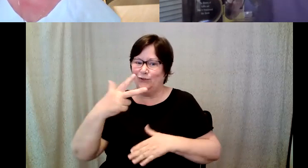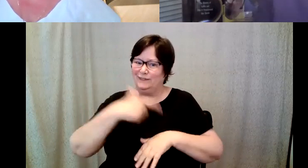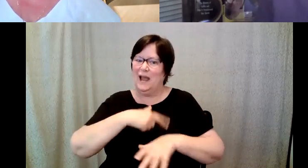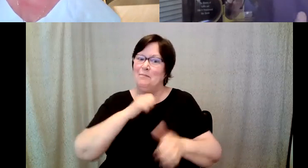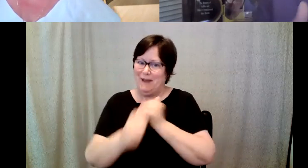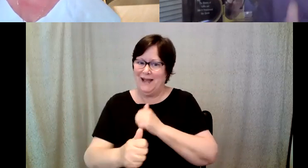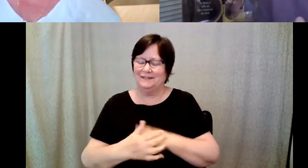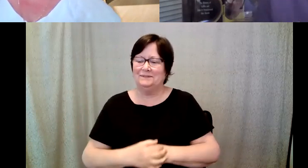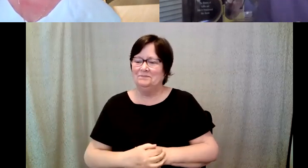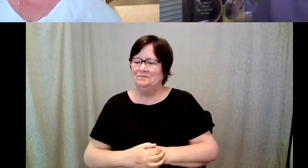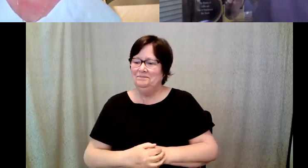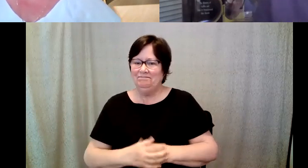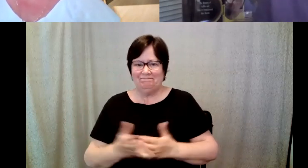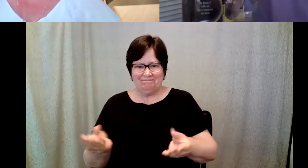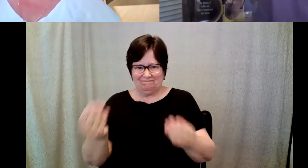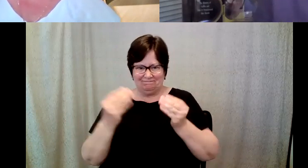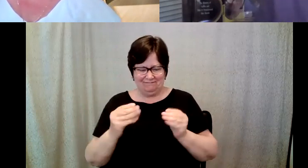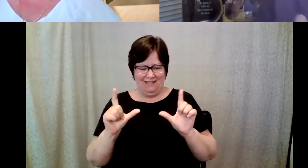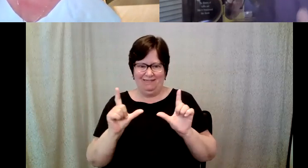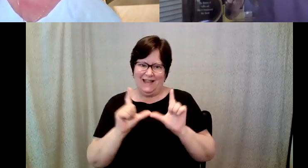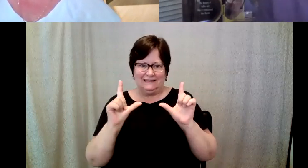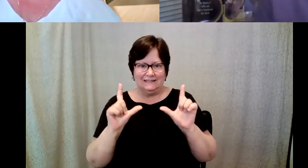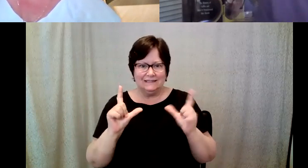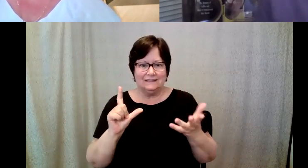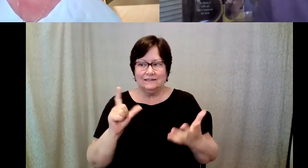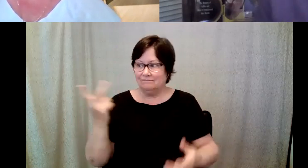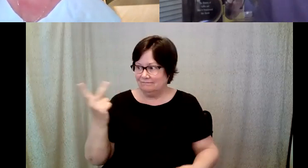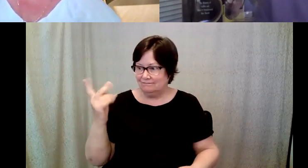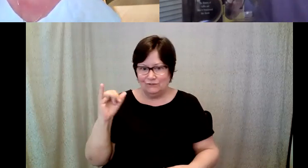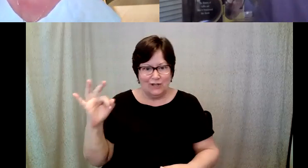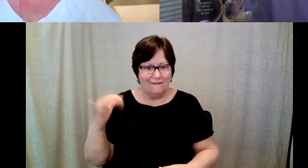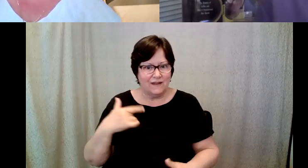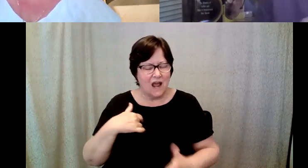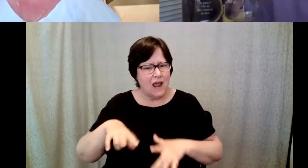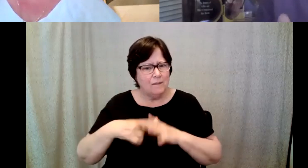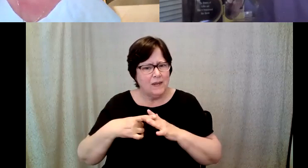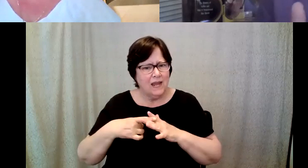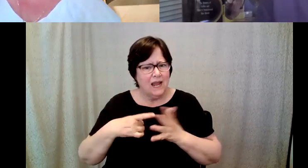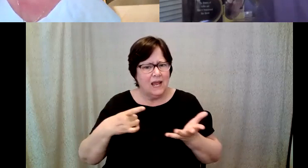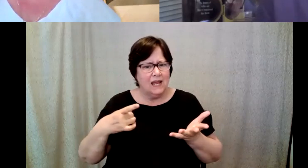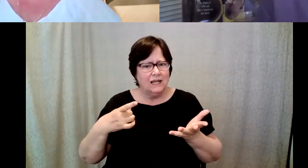I got this license and we Jeff and I immediately began to bring coffee education.